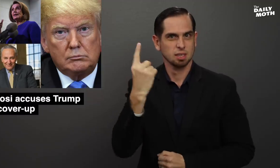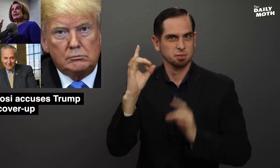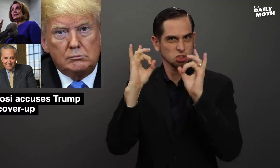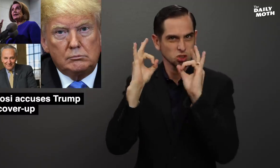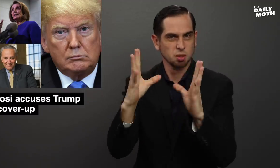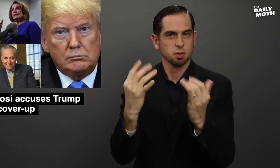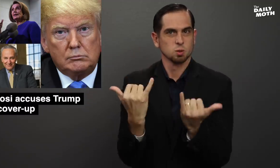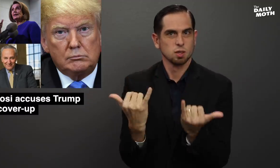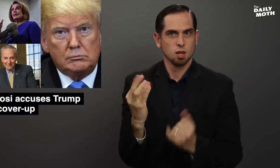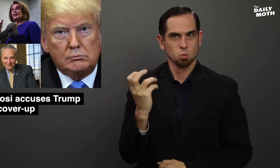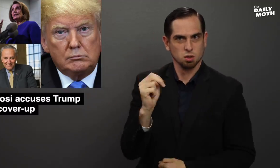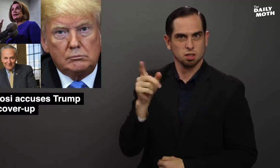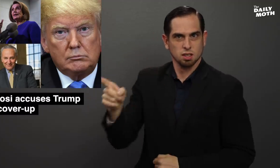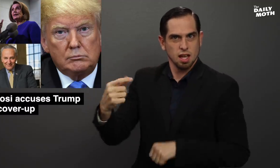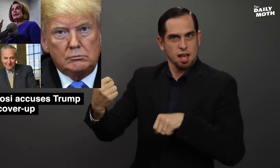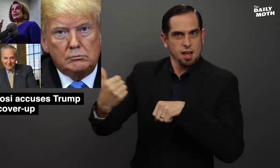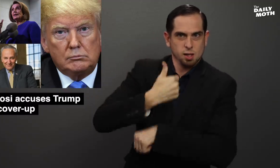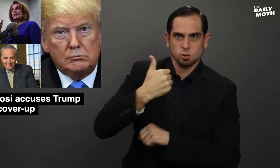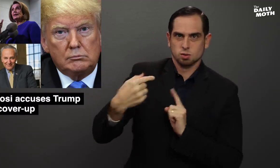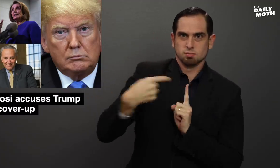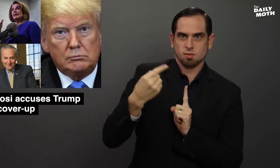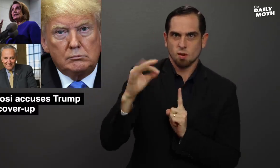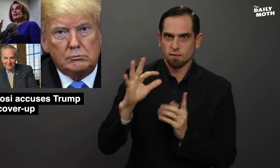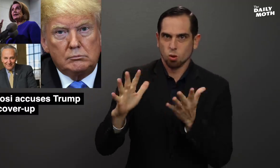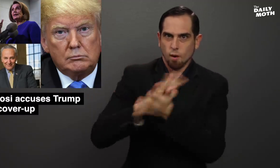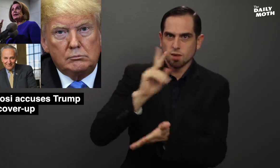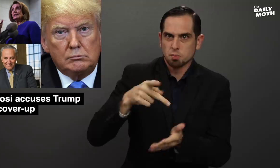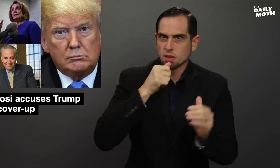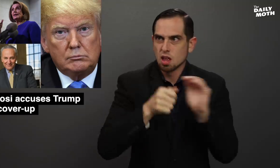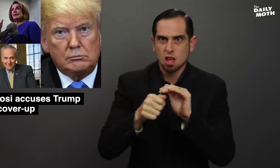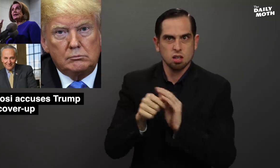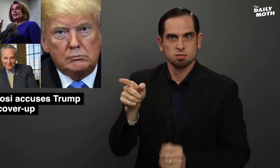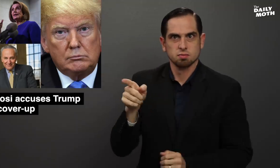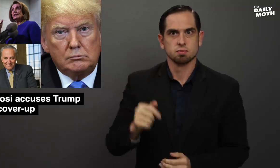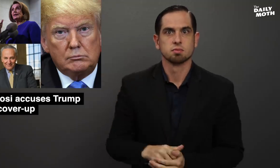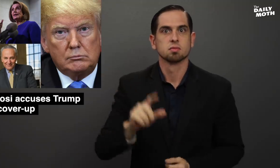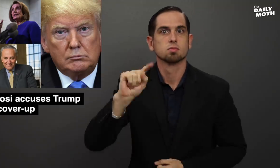something terrible today when she accused him of a cover-up.